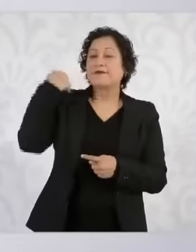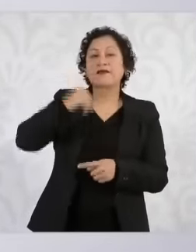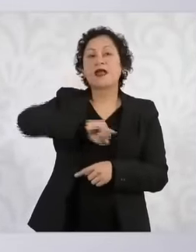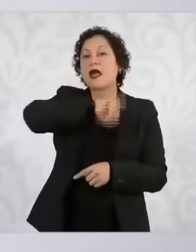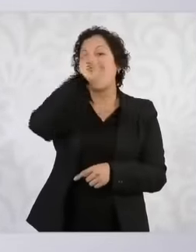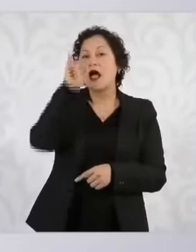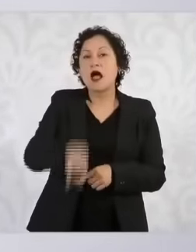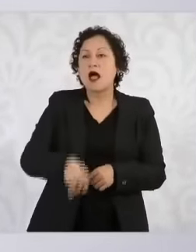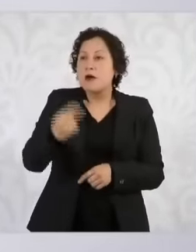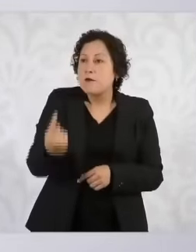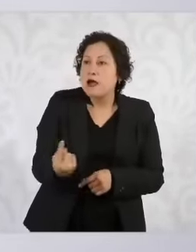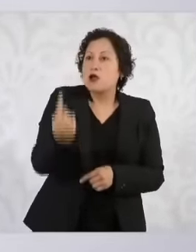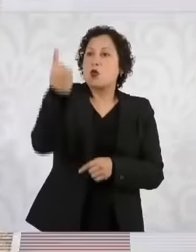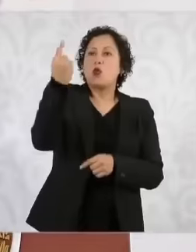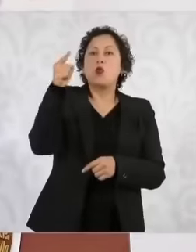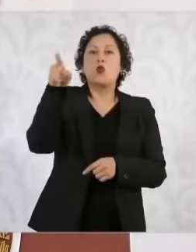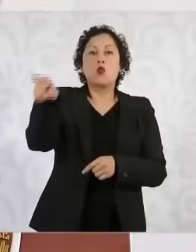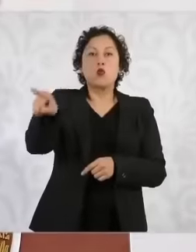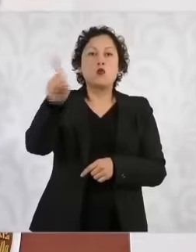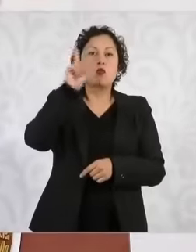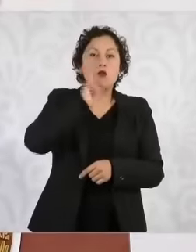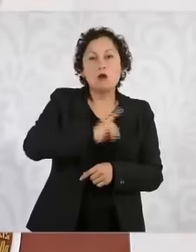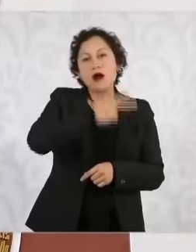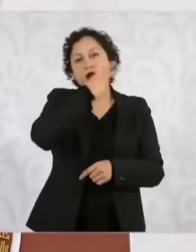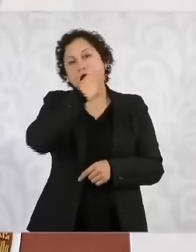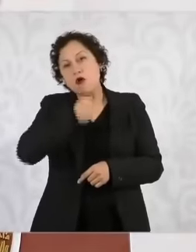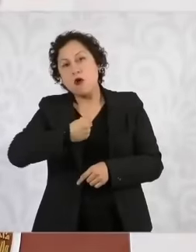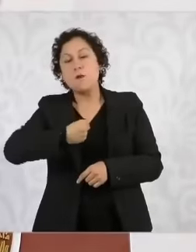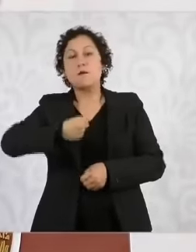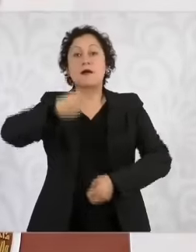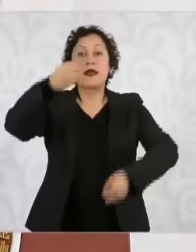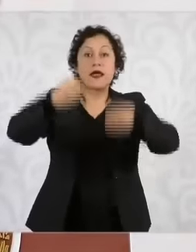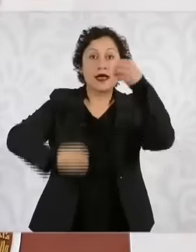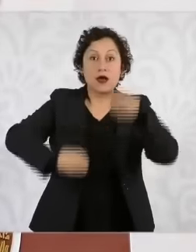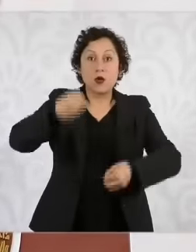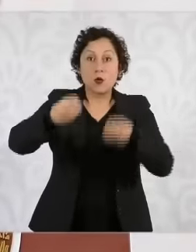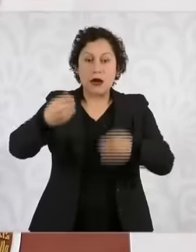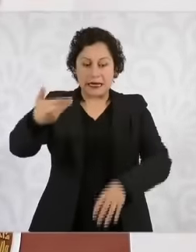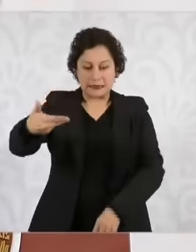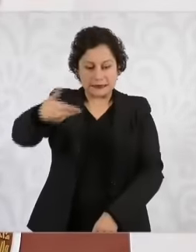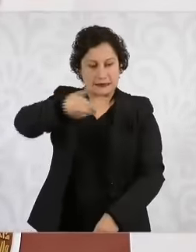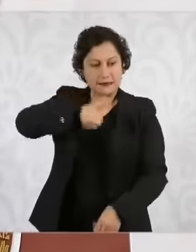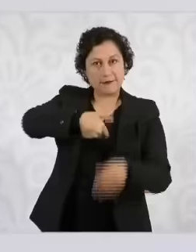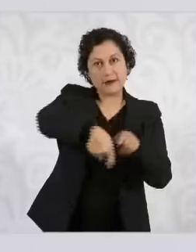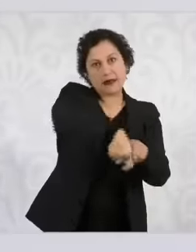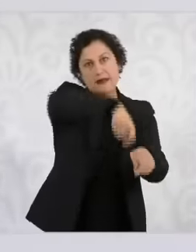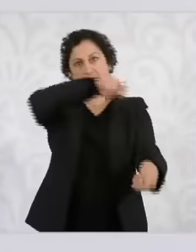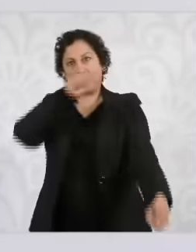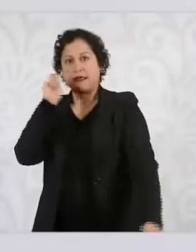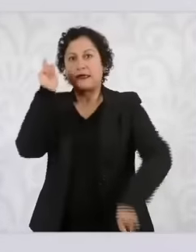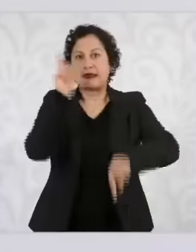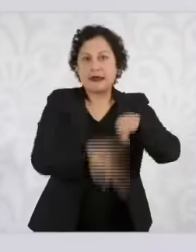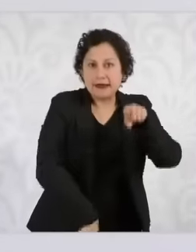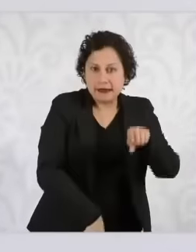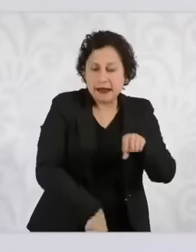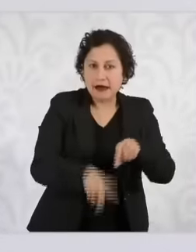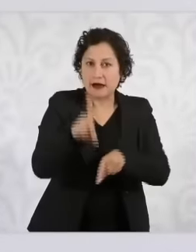to eliminate that's why yesterday I repeated it so many times